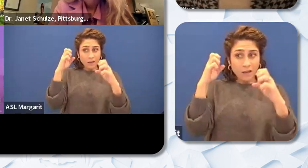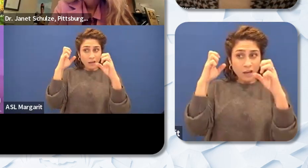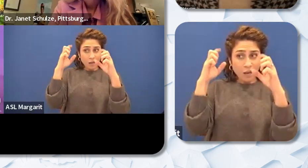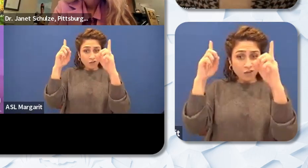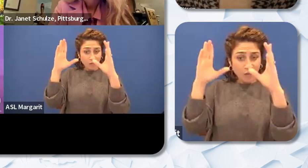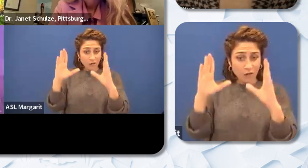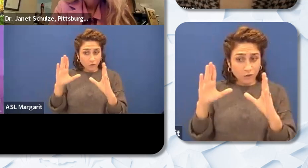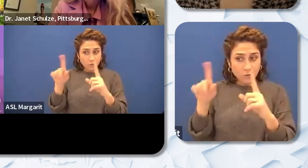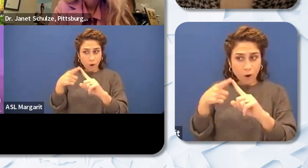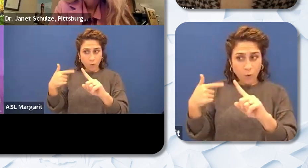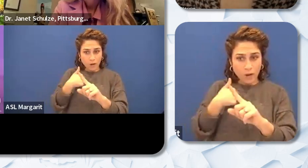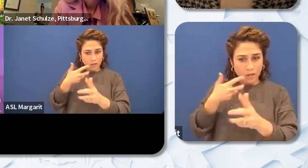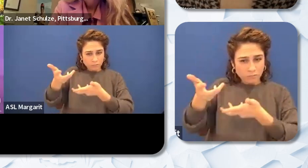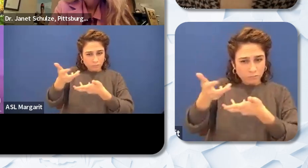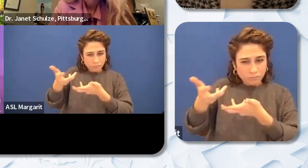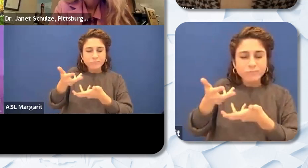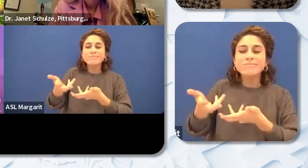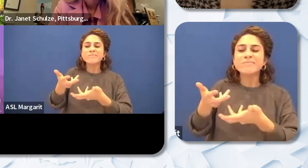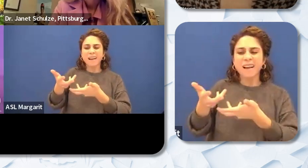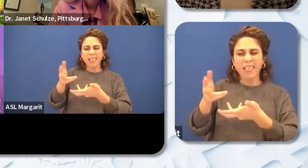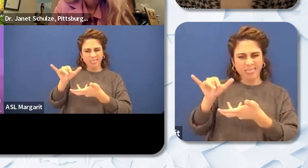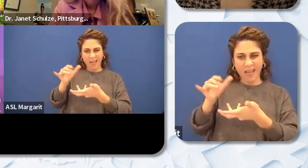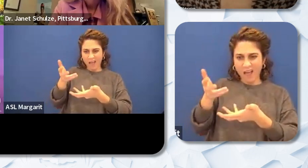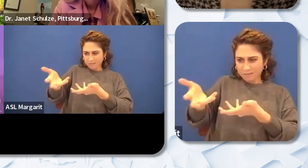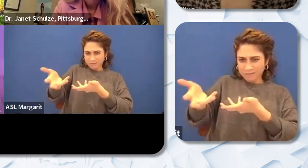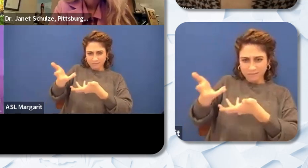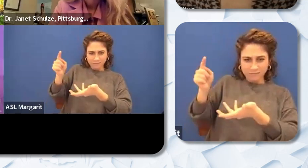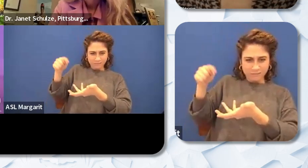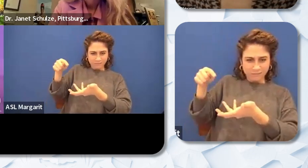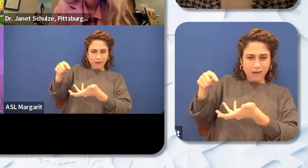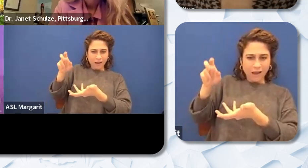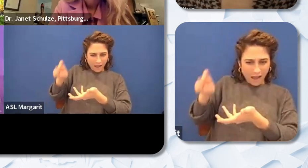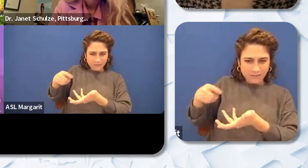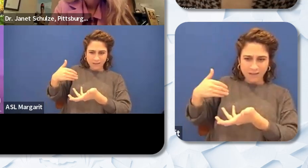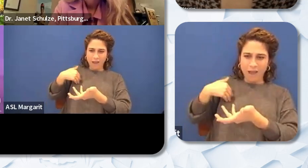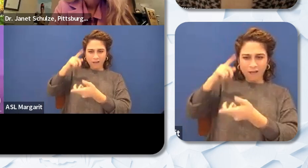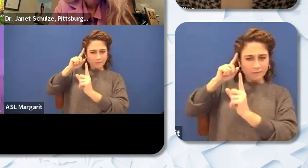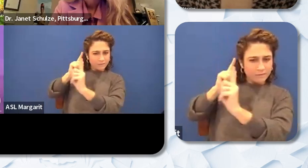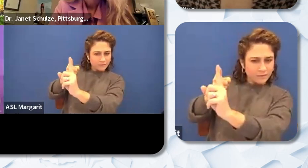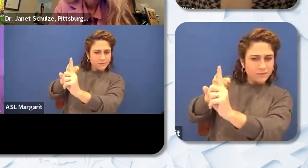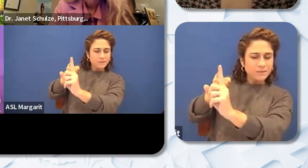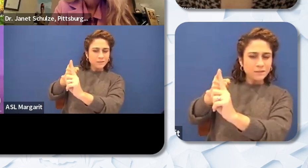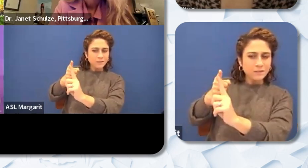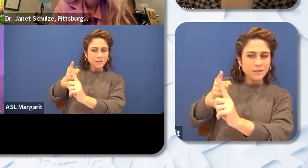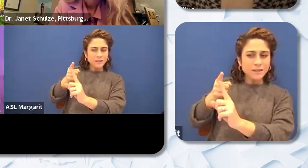actions have to be intentional. We we have to think about creating intentional opportunities